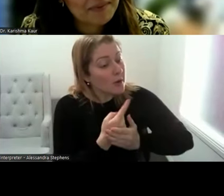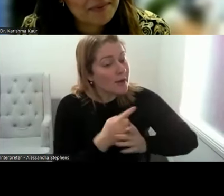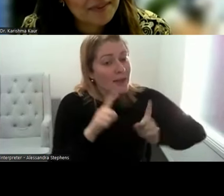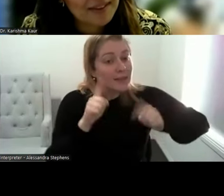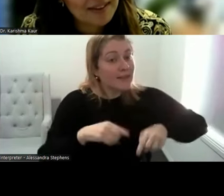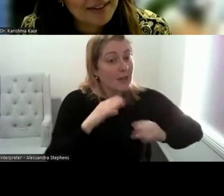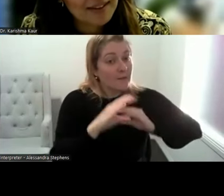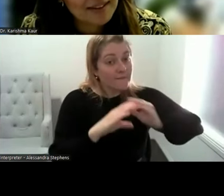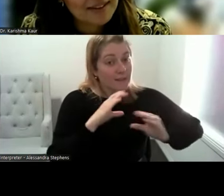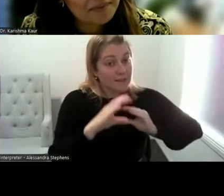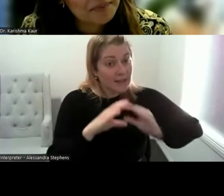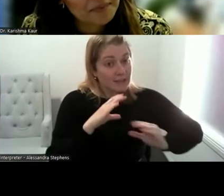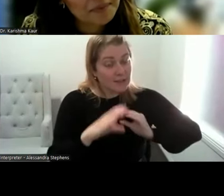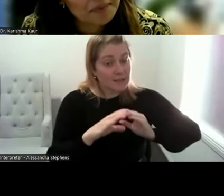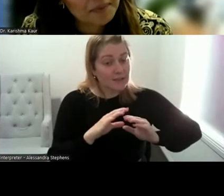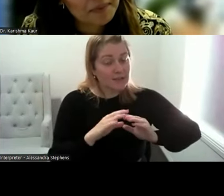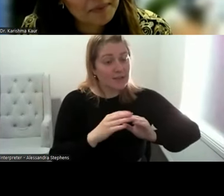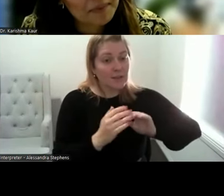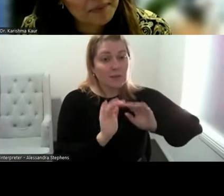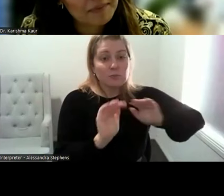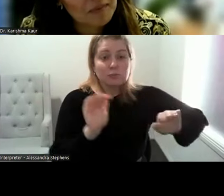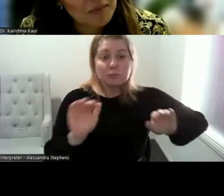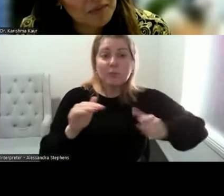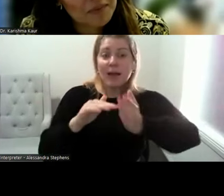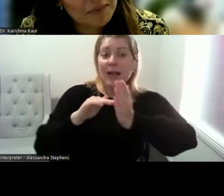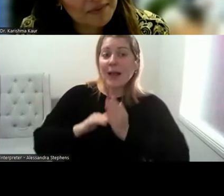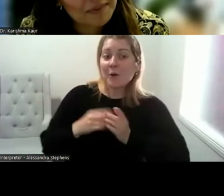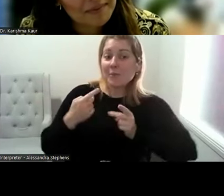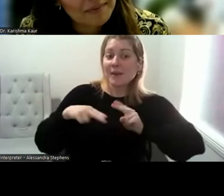if you need it. You know, some people look around the room, love talking about this.